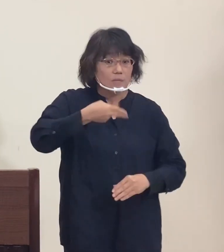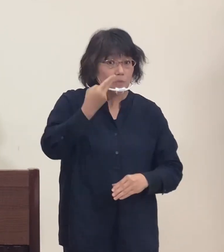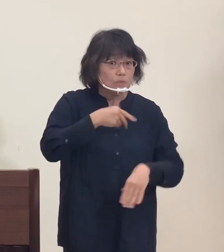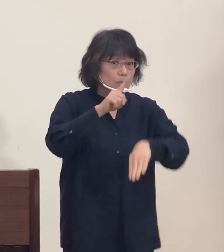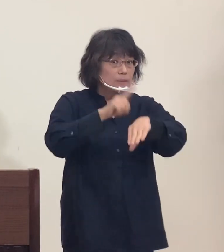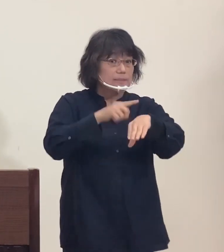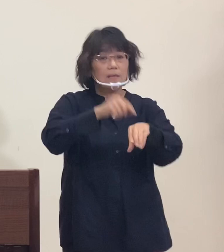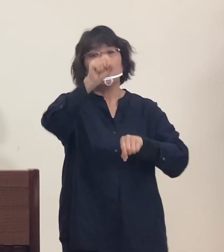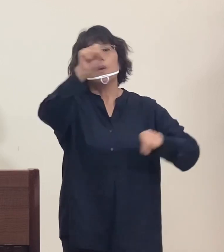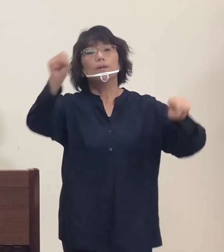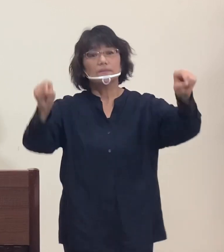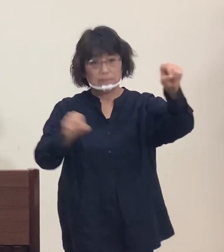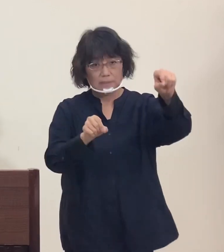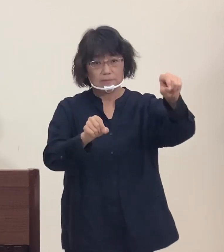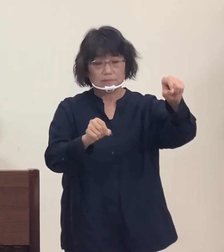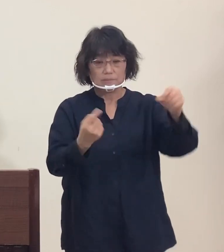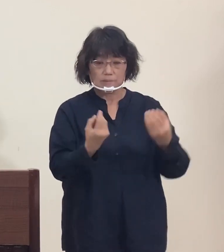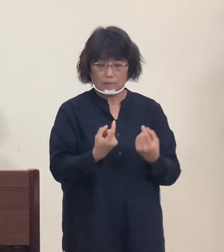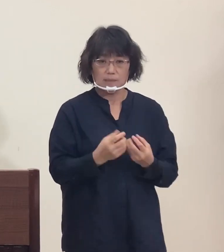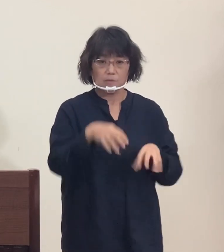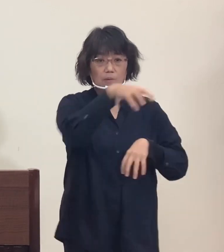or separate places,